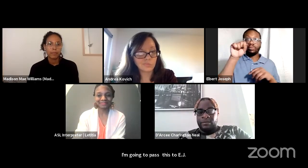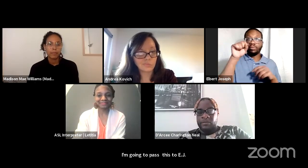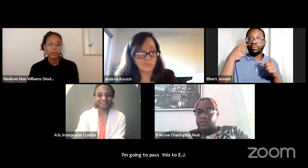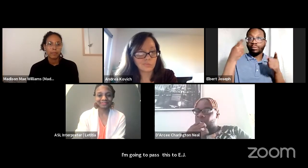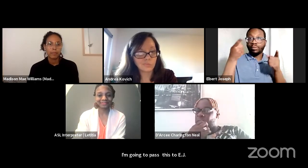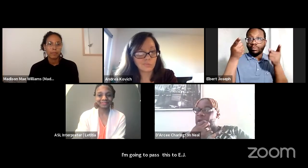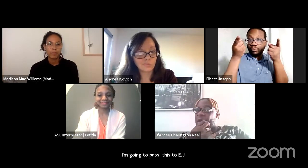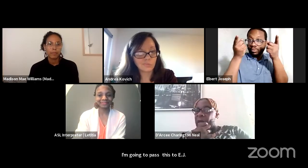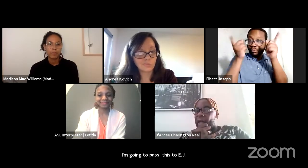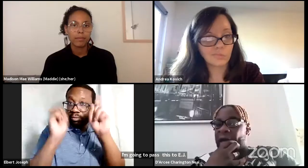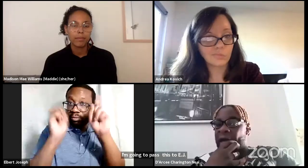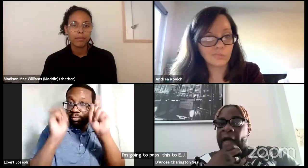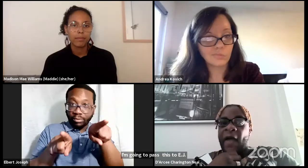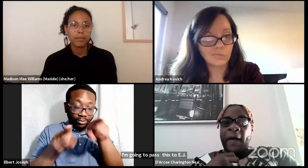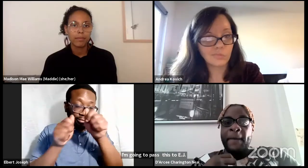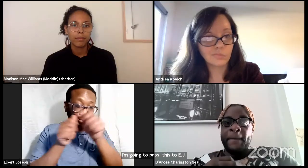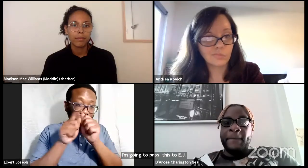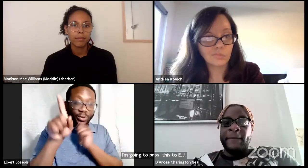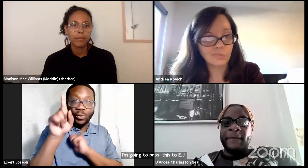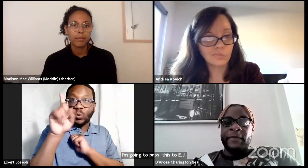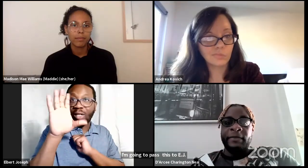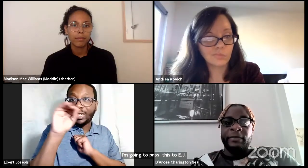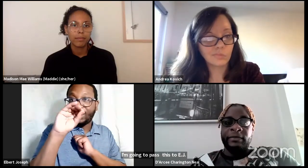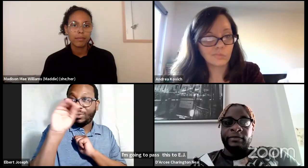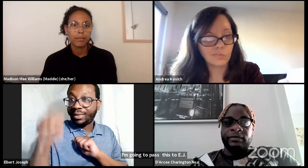Yes, I agree.